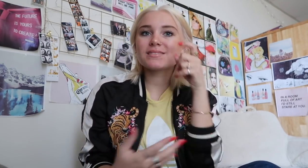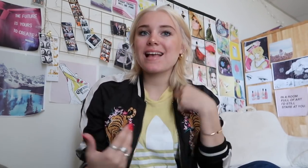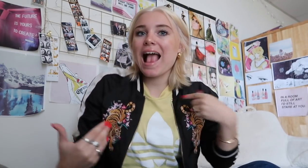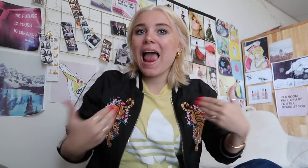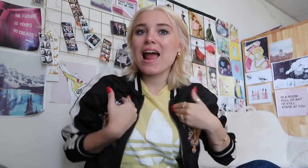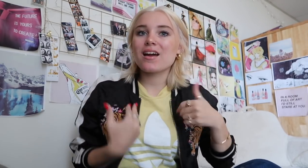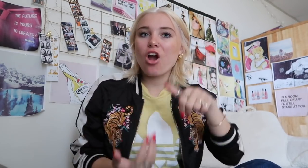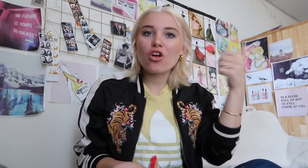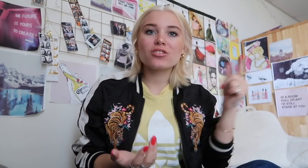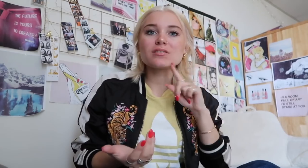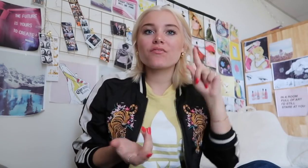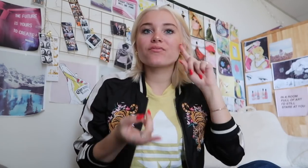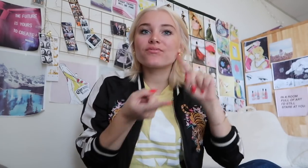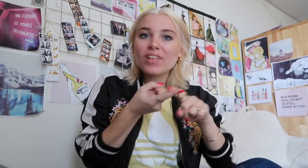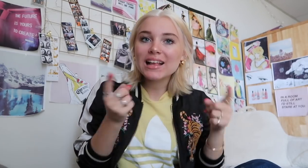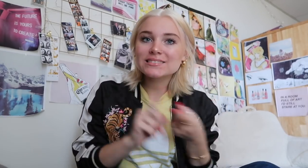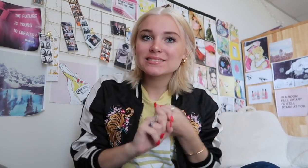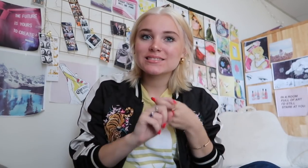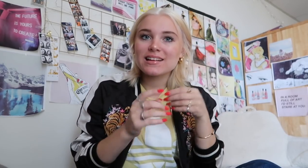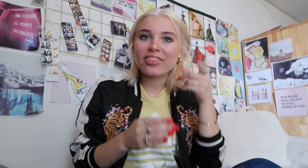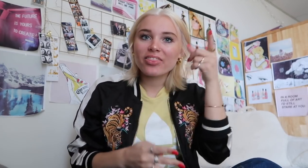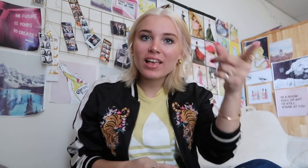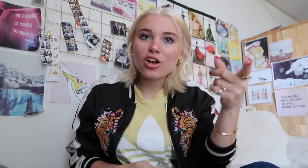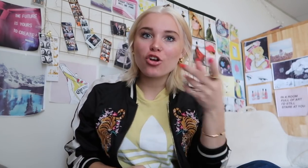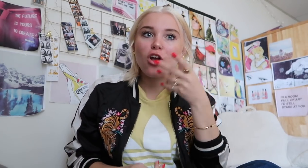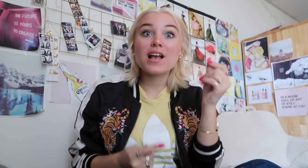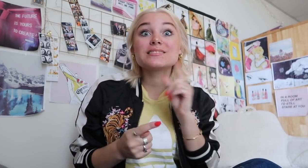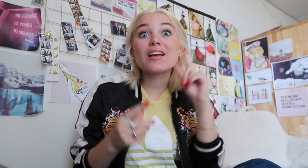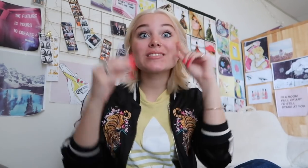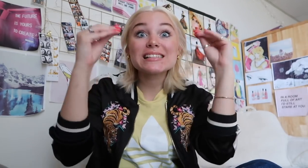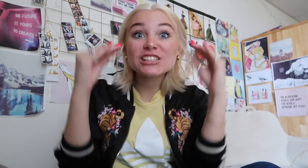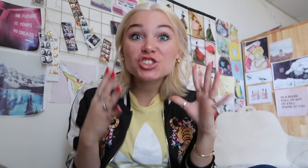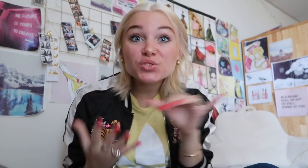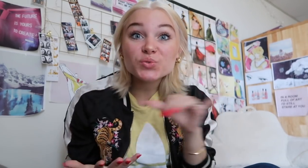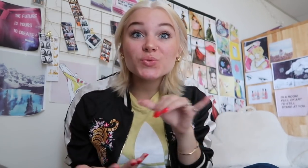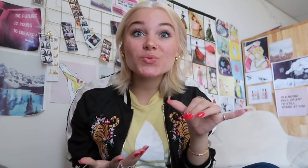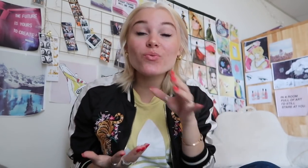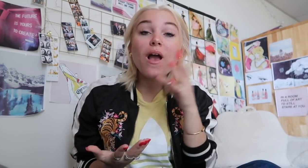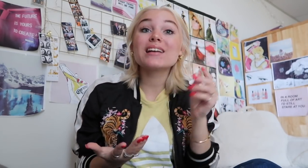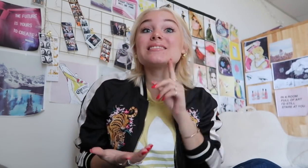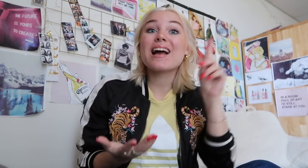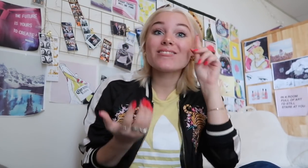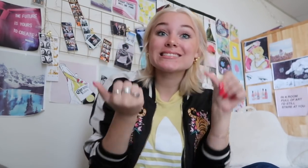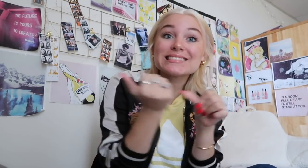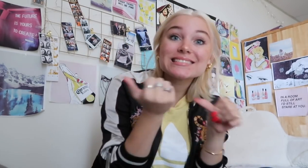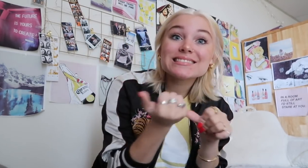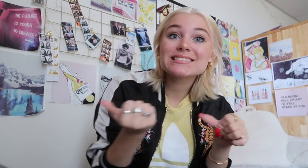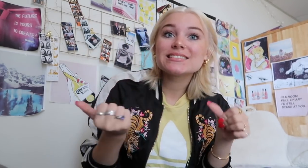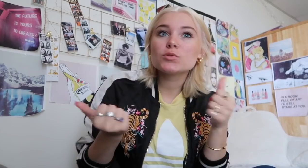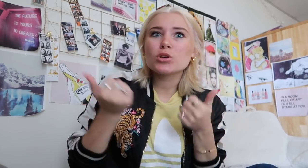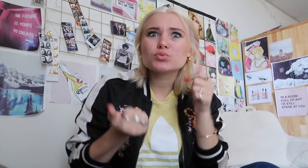because I had my deaf friends in there and even deaf teachers too AND deaf assistants